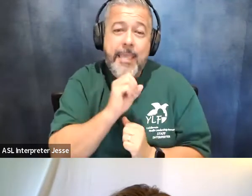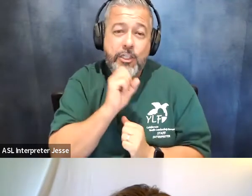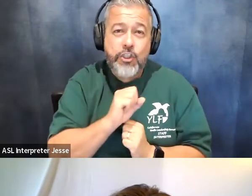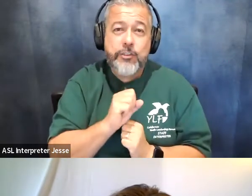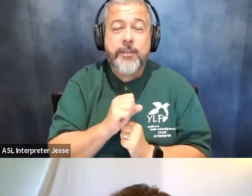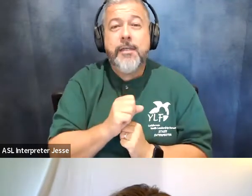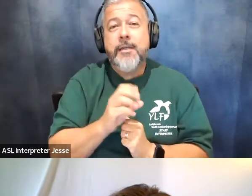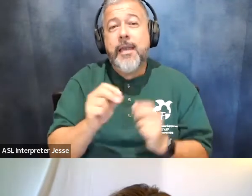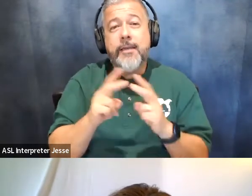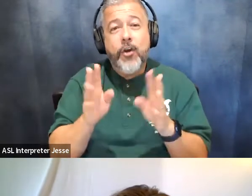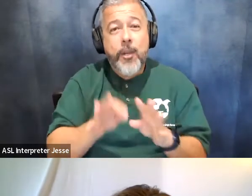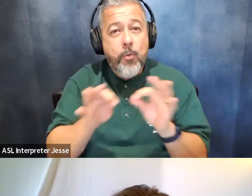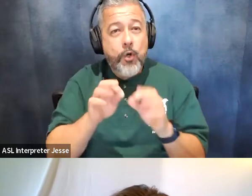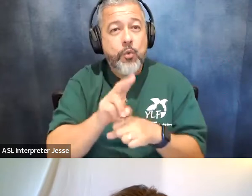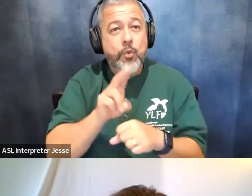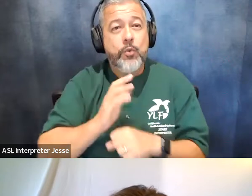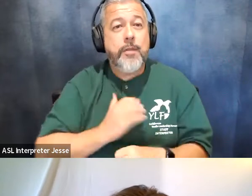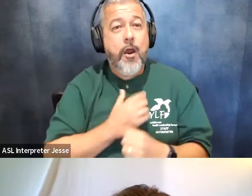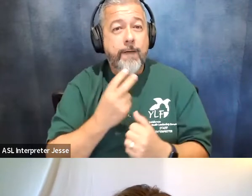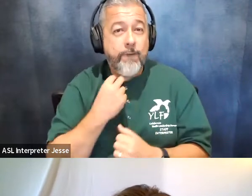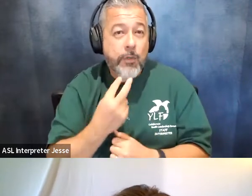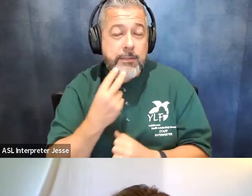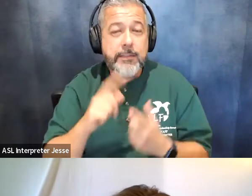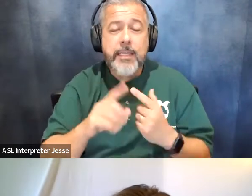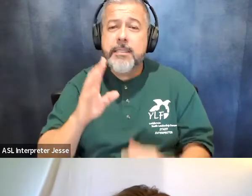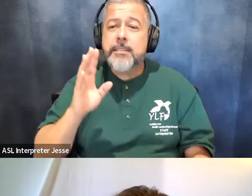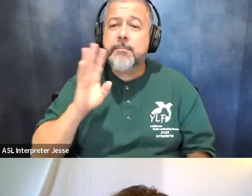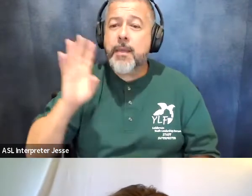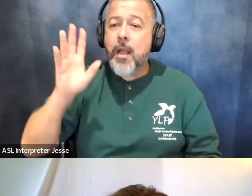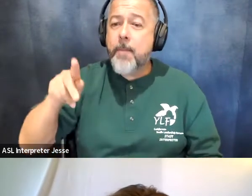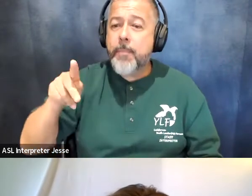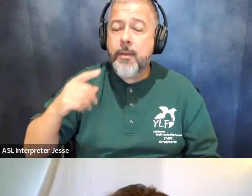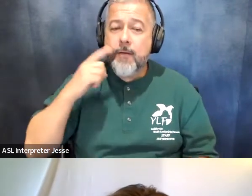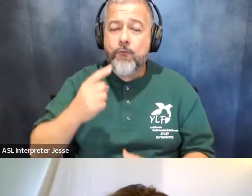important to use our voices and speak up for things that are important to us especially as